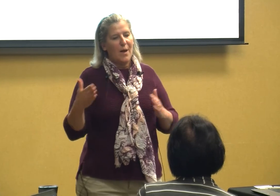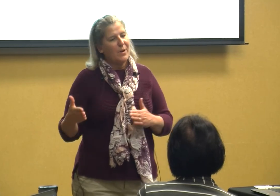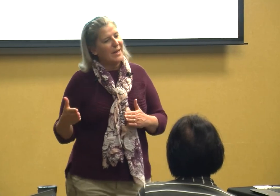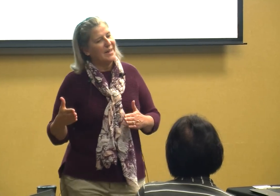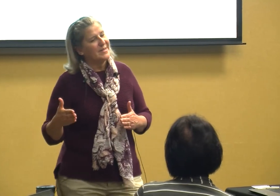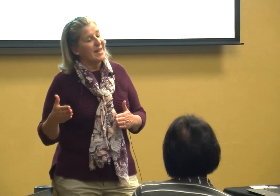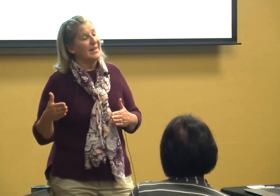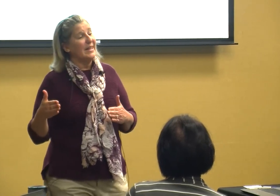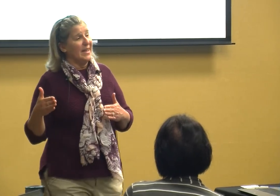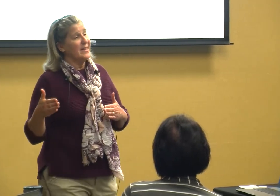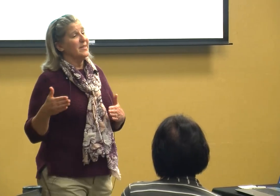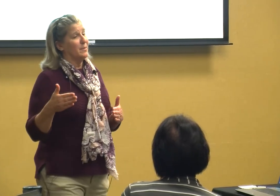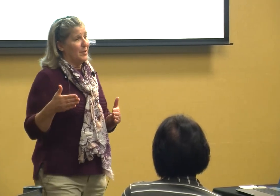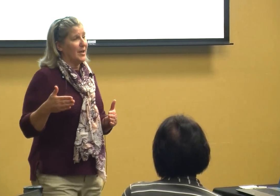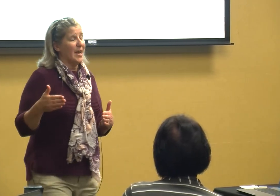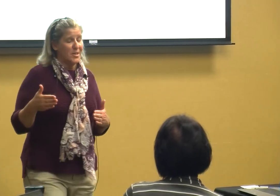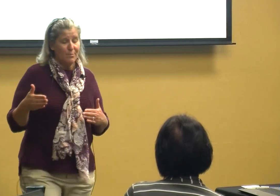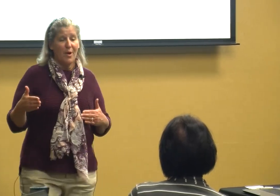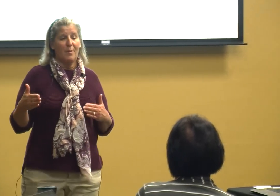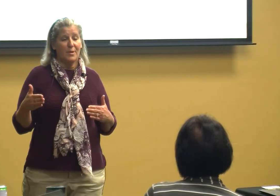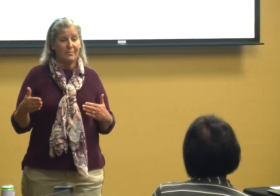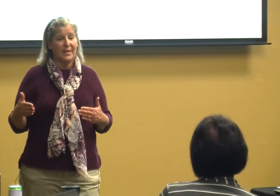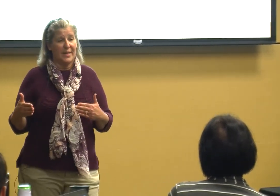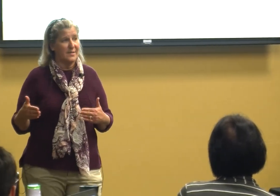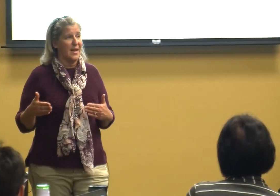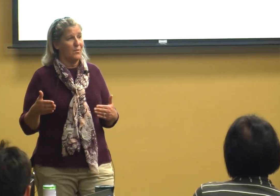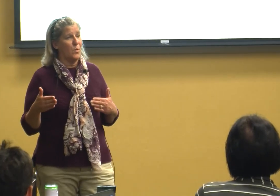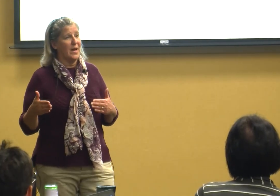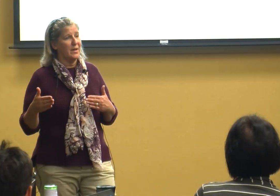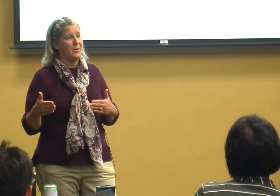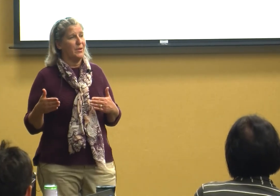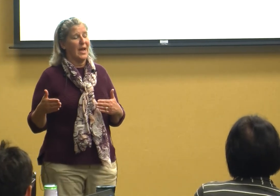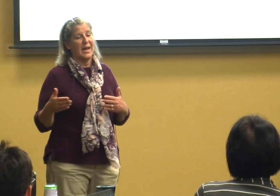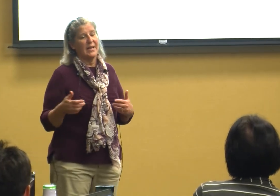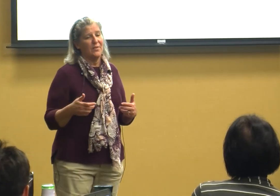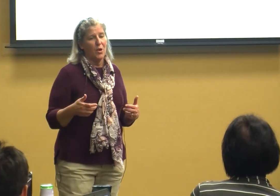I went in said it's a communication problem he doesn't have a way of communicating and they're